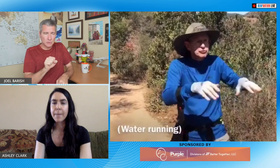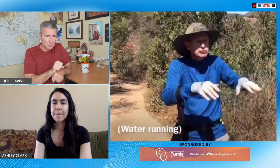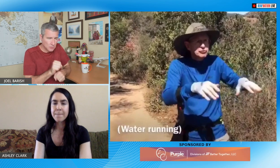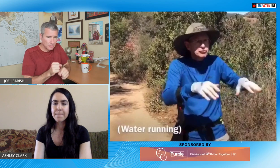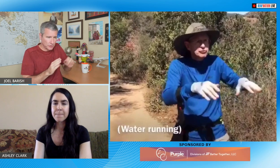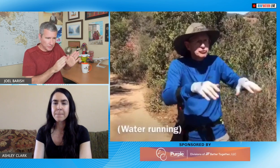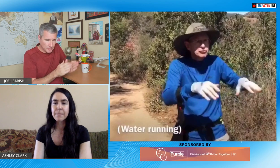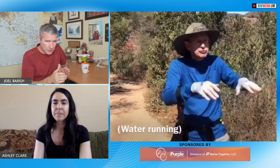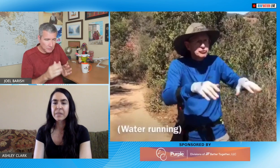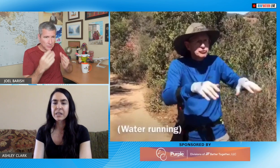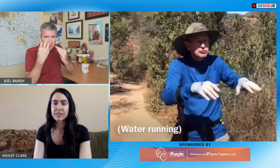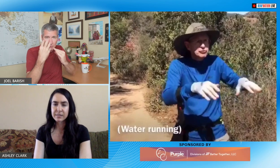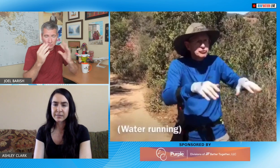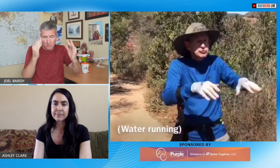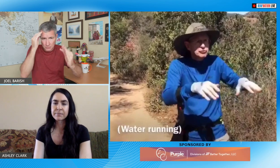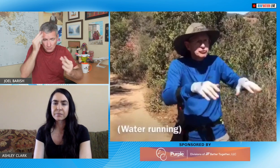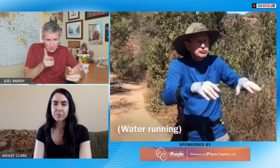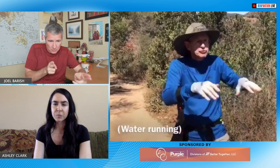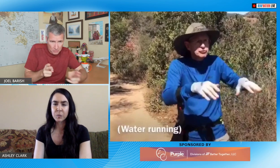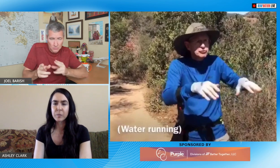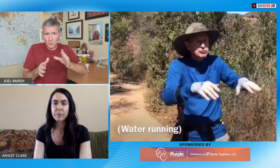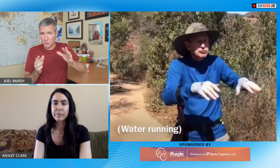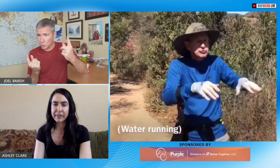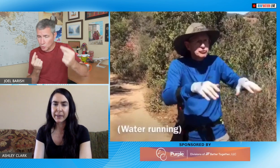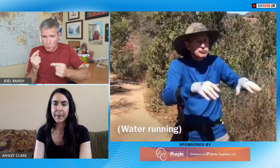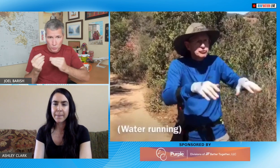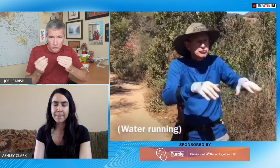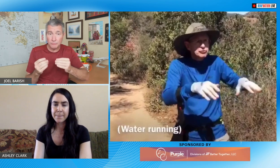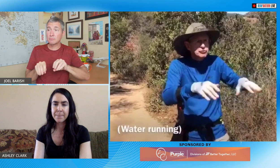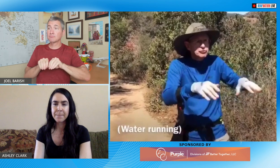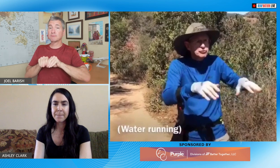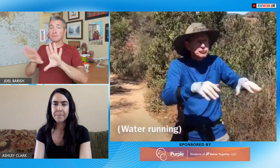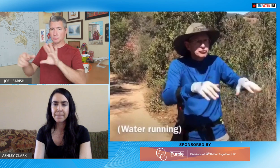right where the 98% of the work the planning the thinking the editing what